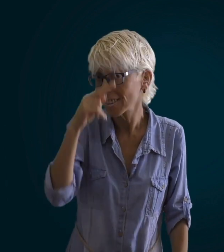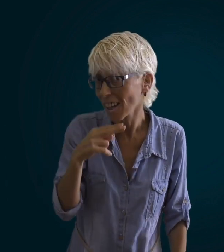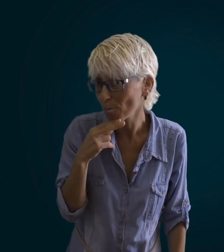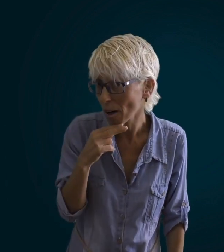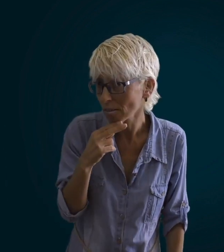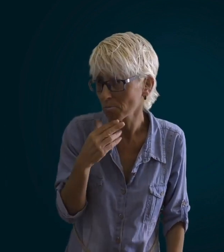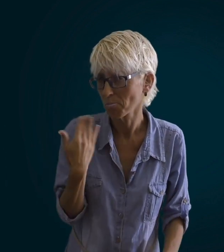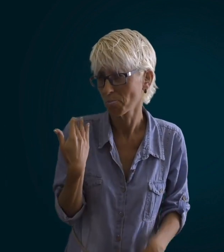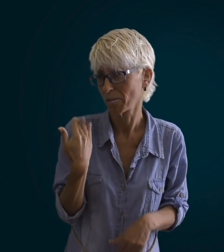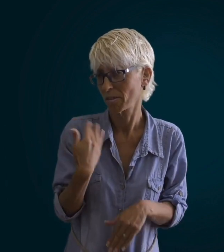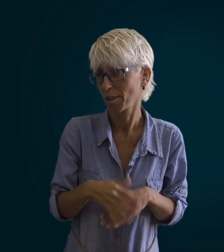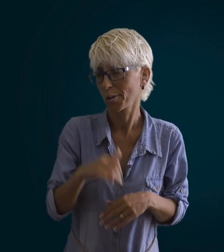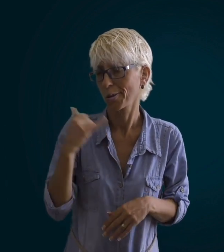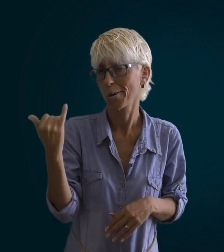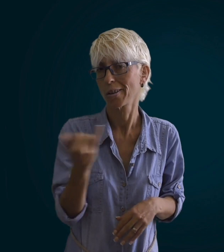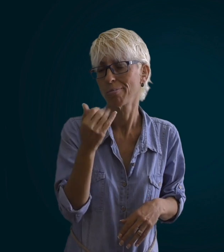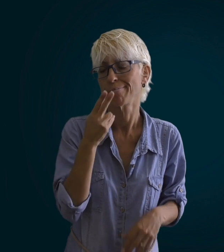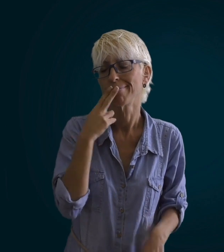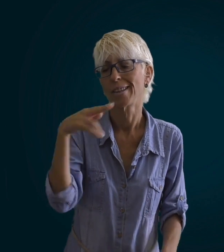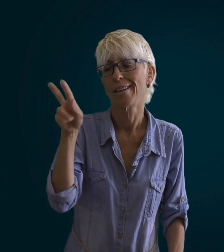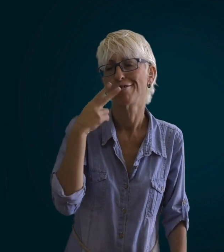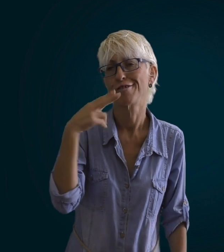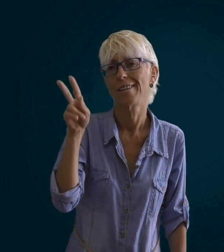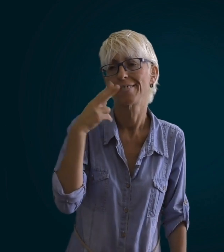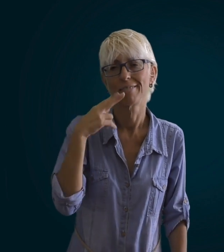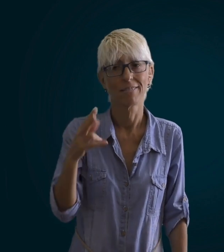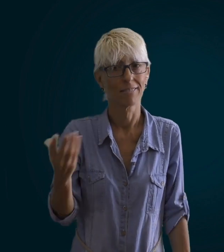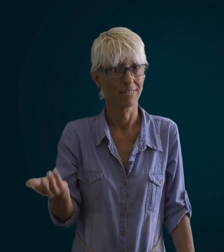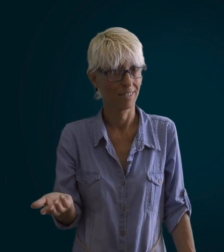grandfather stops smoking all the time